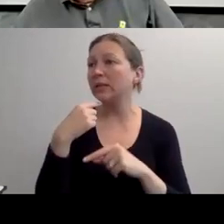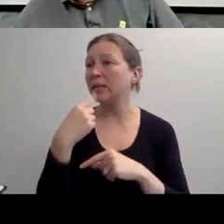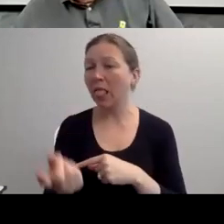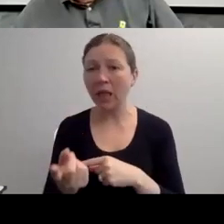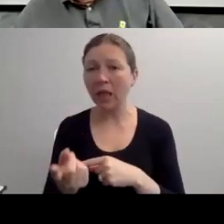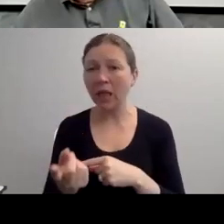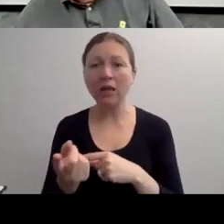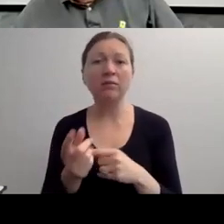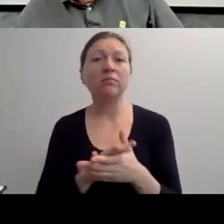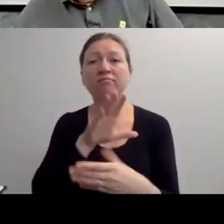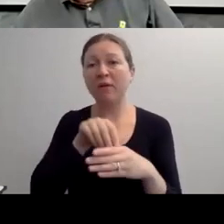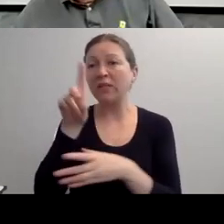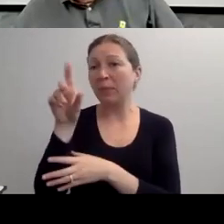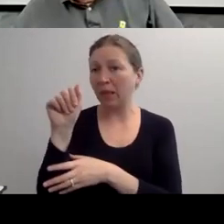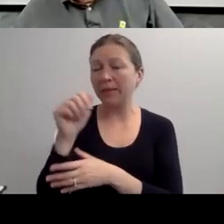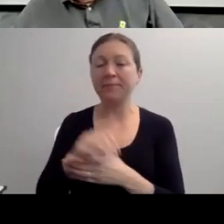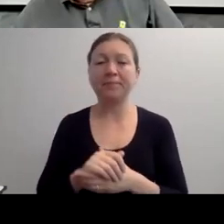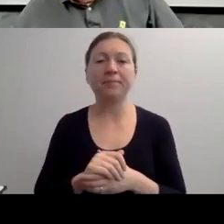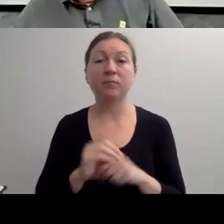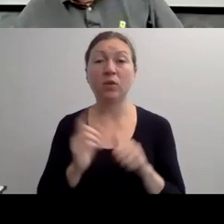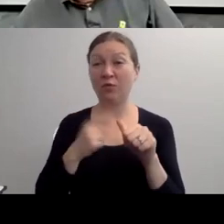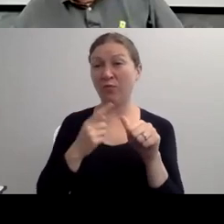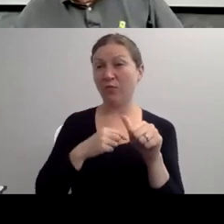CHOICES OF INDIVIDUALS WITH DISABILITIES.